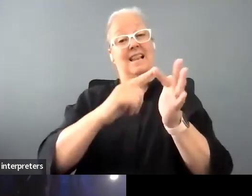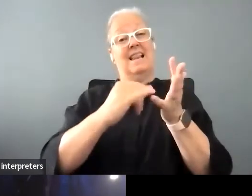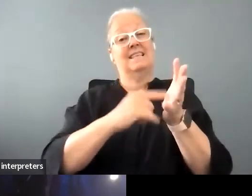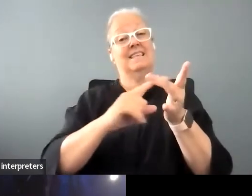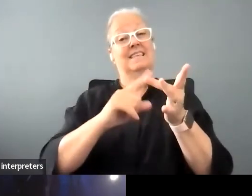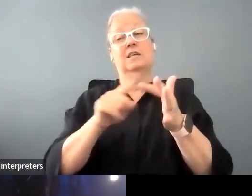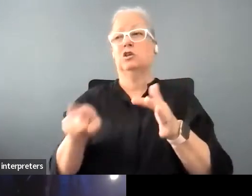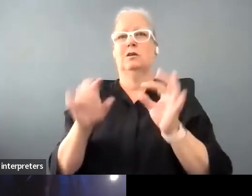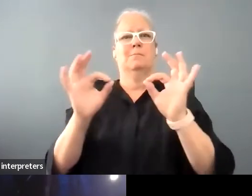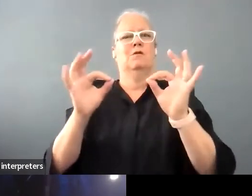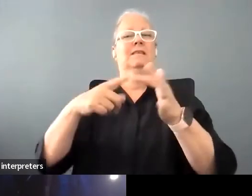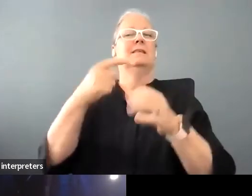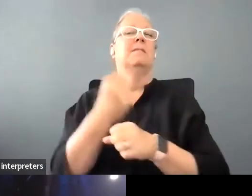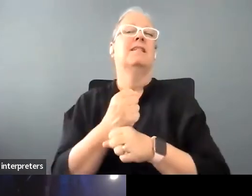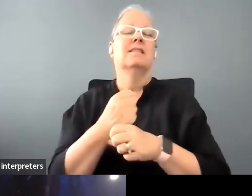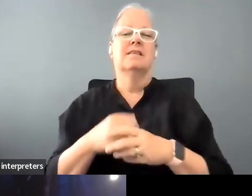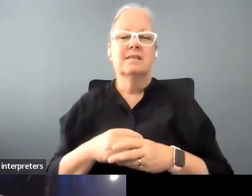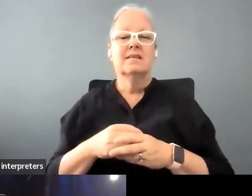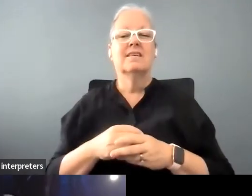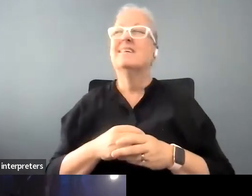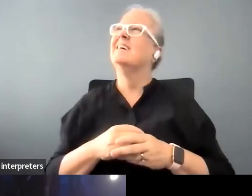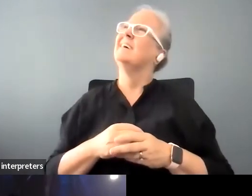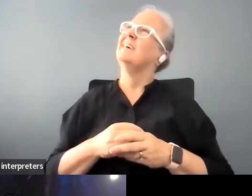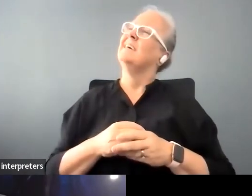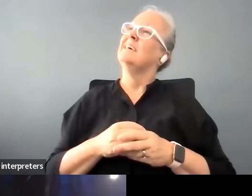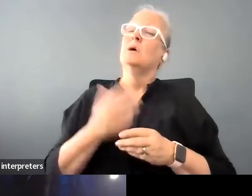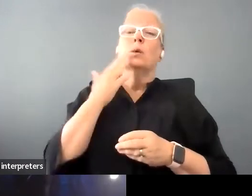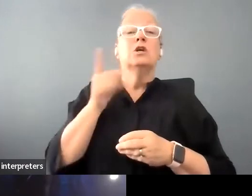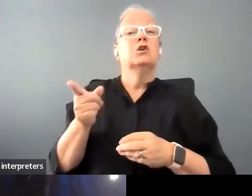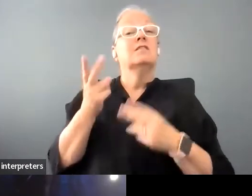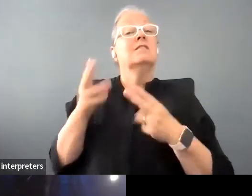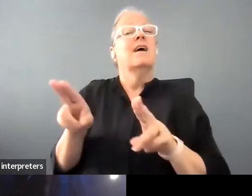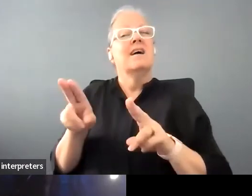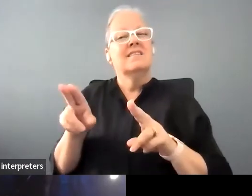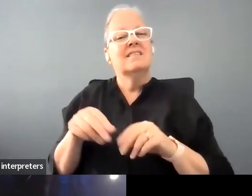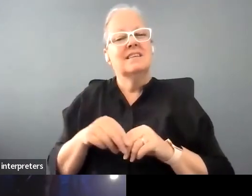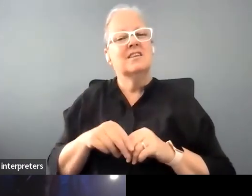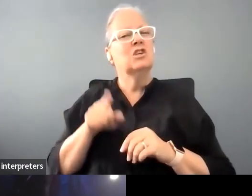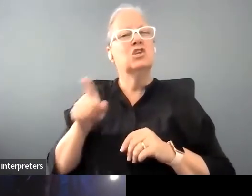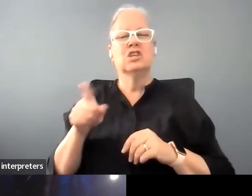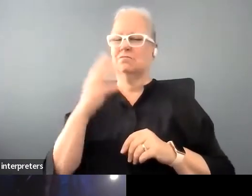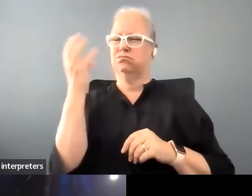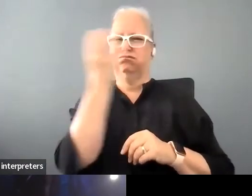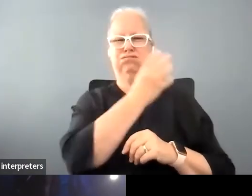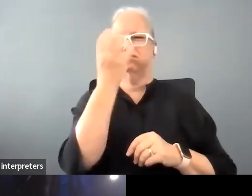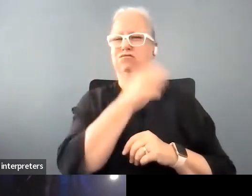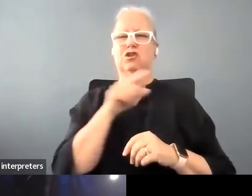of that. She was, I don't describe Lesley after Lesley died but she was fierce and there was...